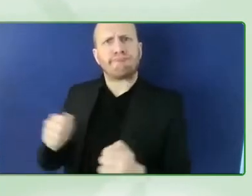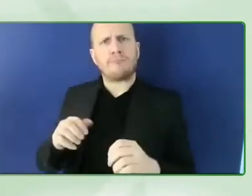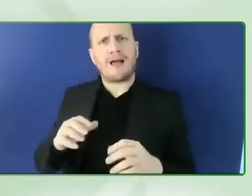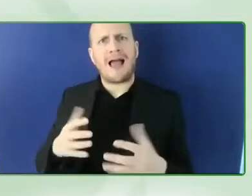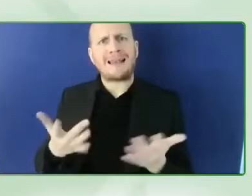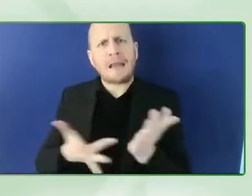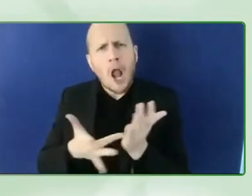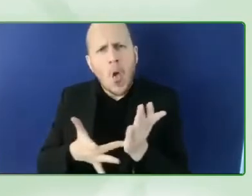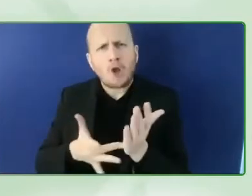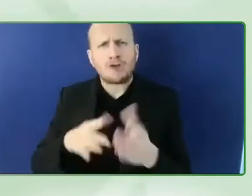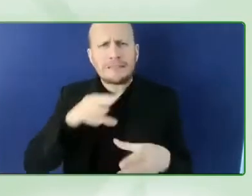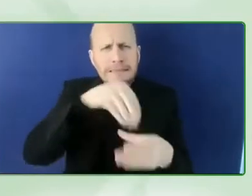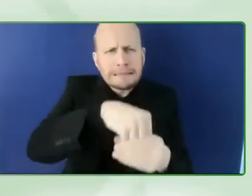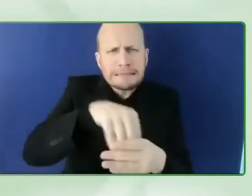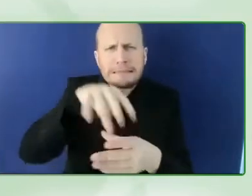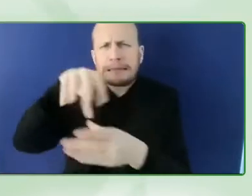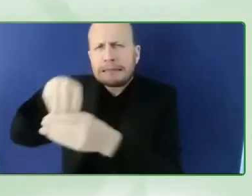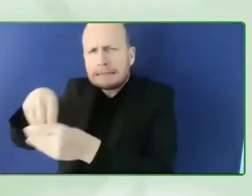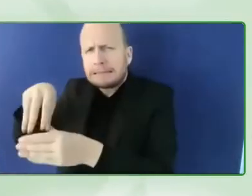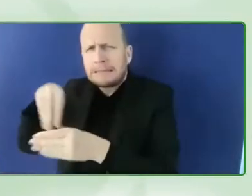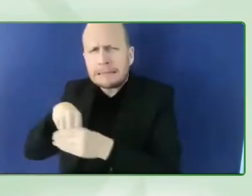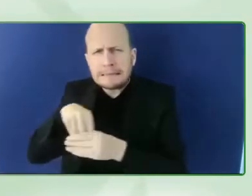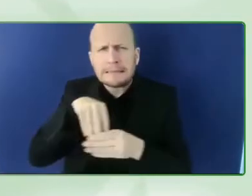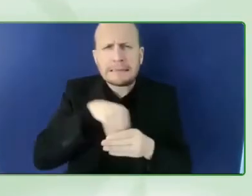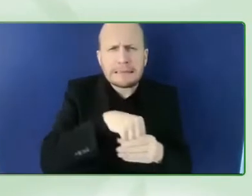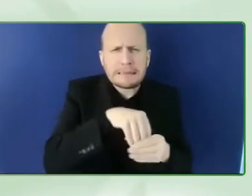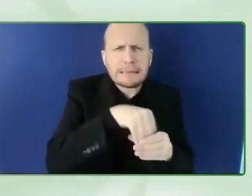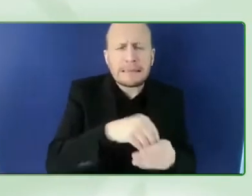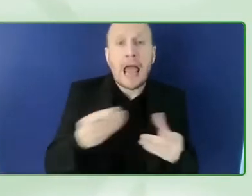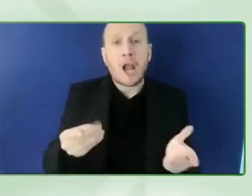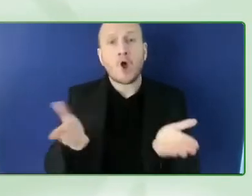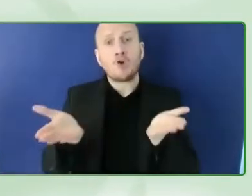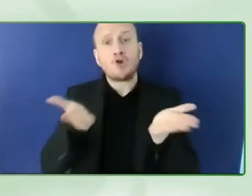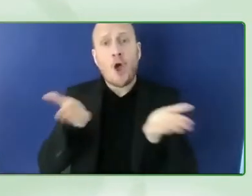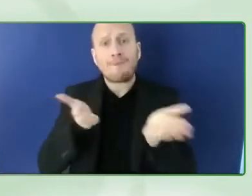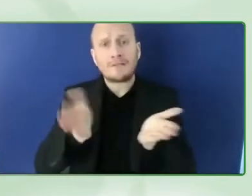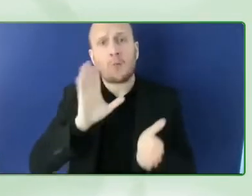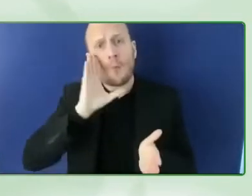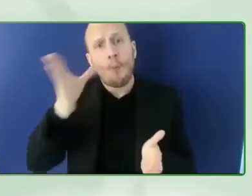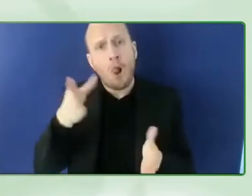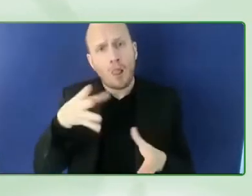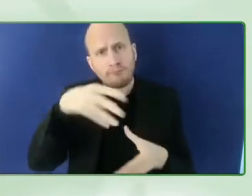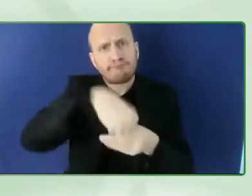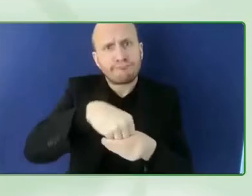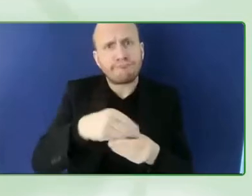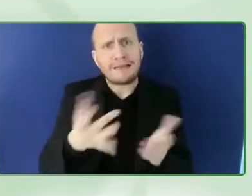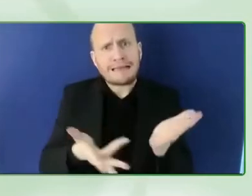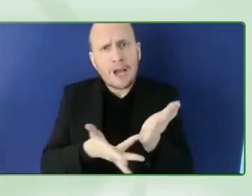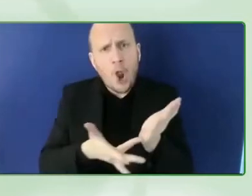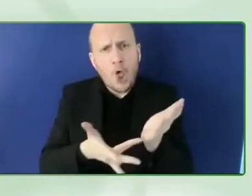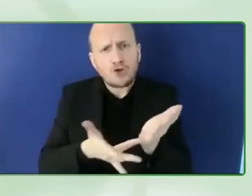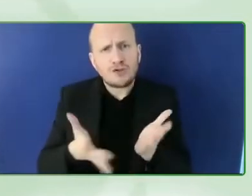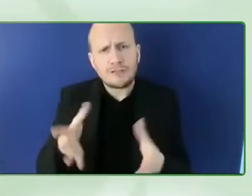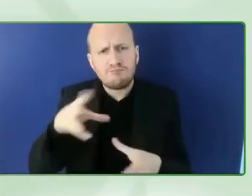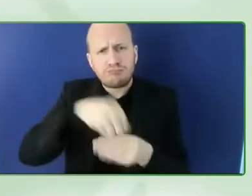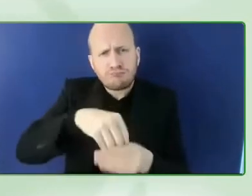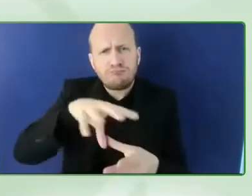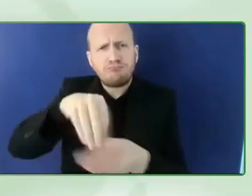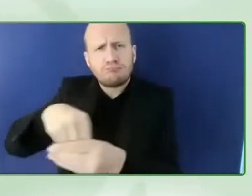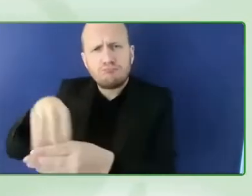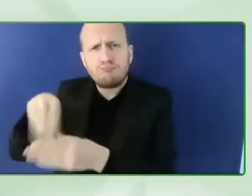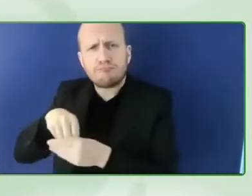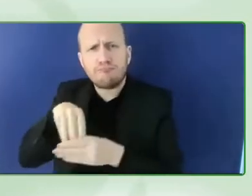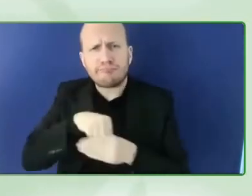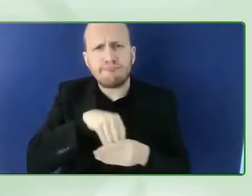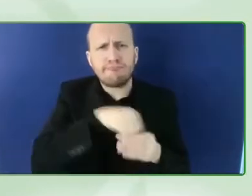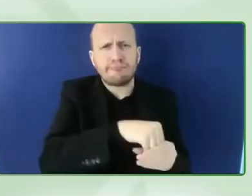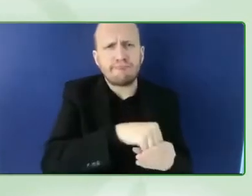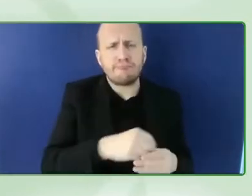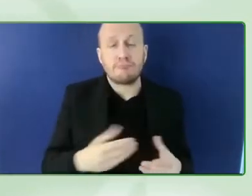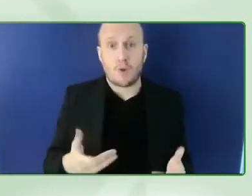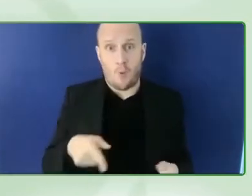services that are based on technologies so this is we want to catch this amazing opportunity